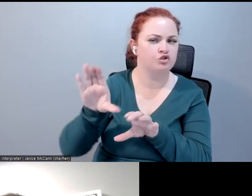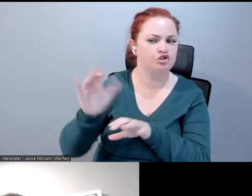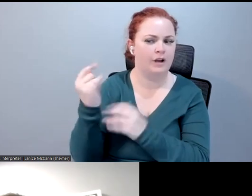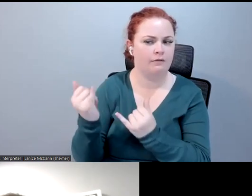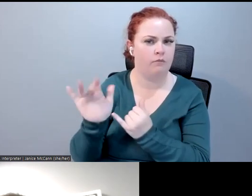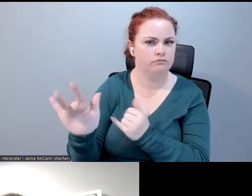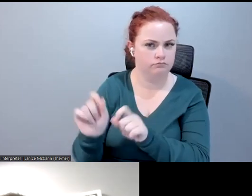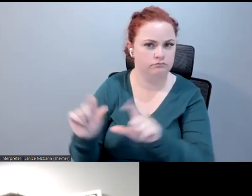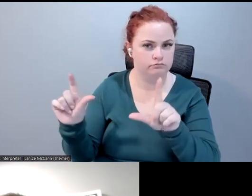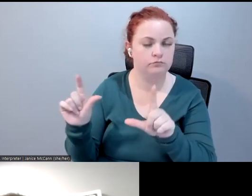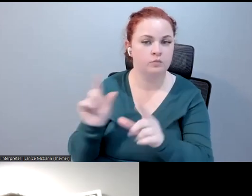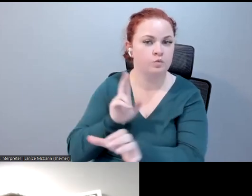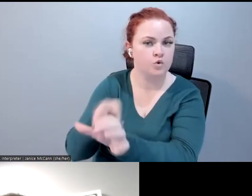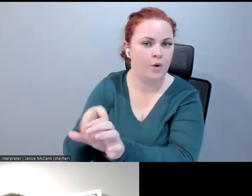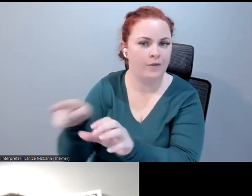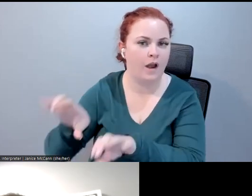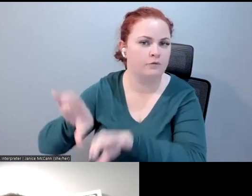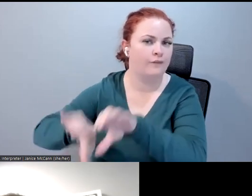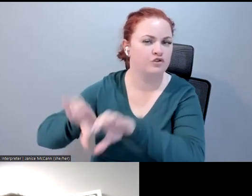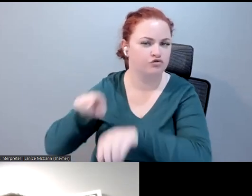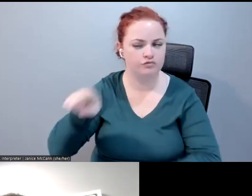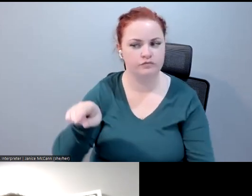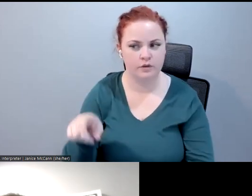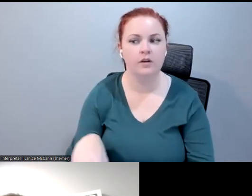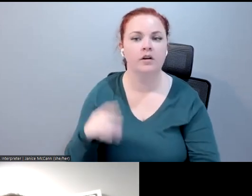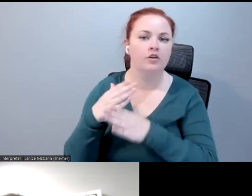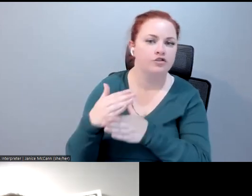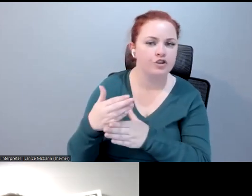continue this conversation and share resources, we will